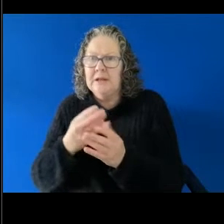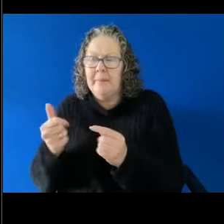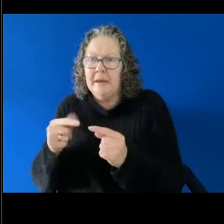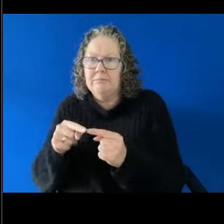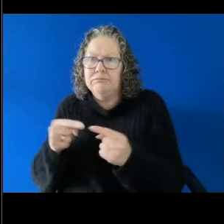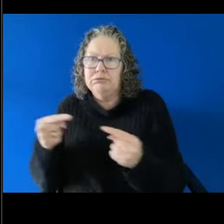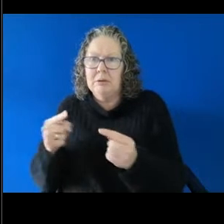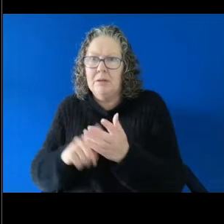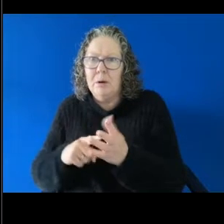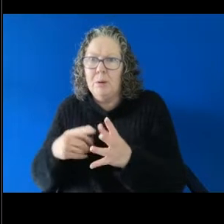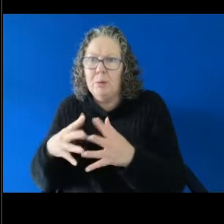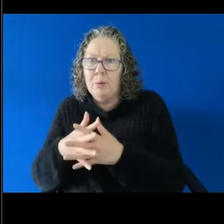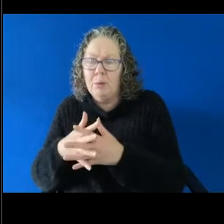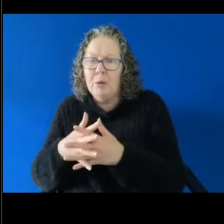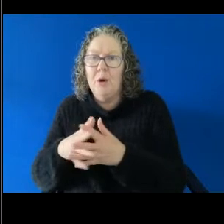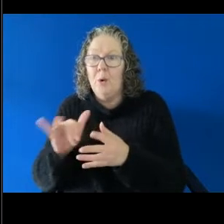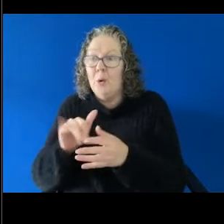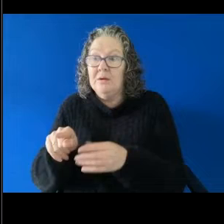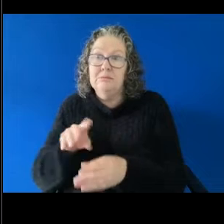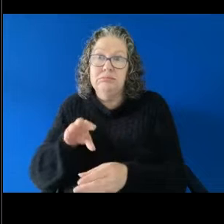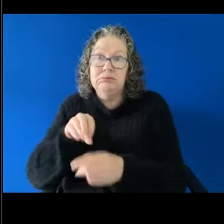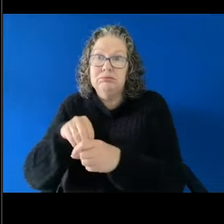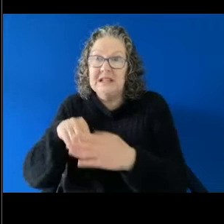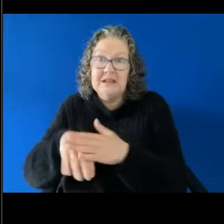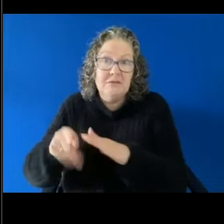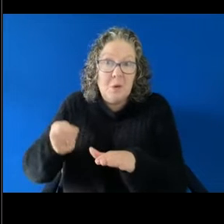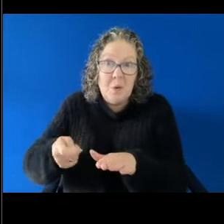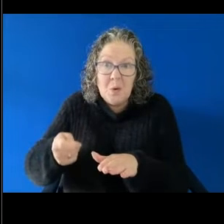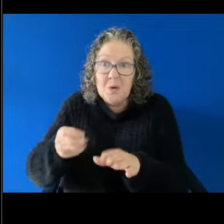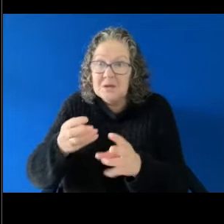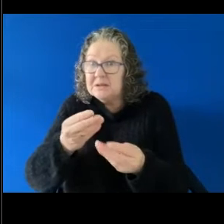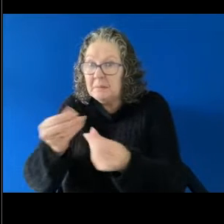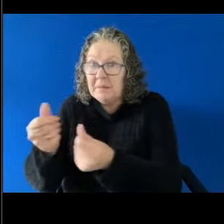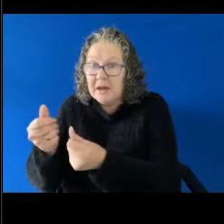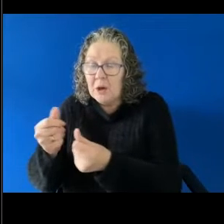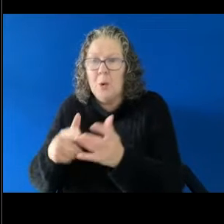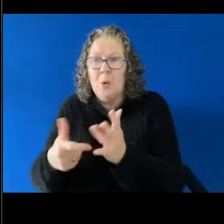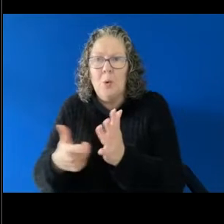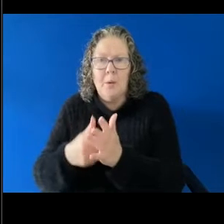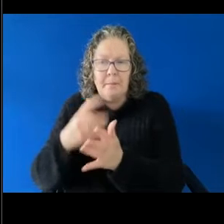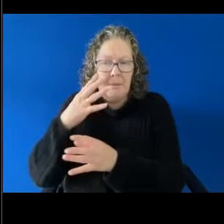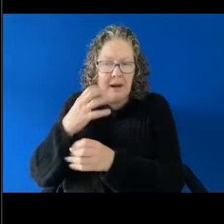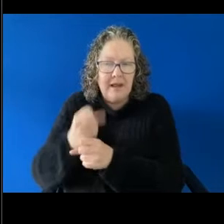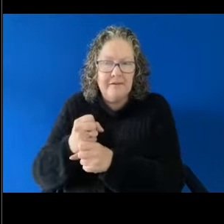been involved in a proceeding and are believed to have done or intend to do any of the above.